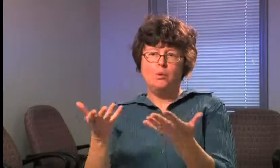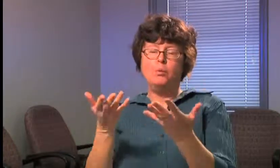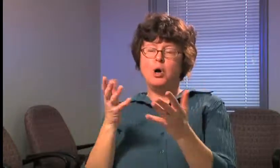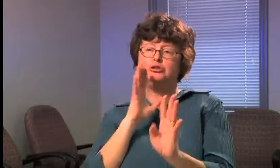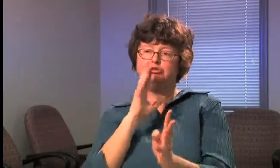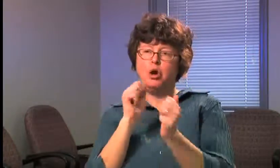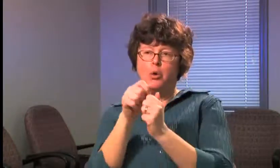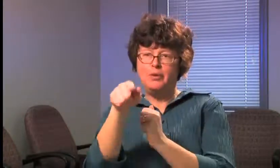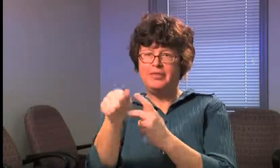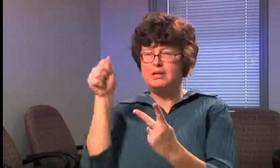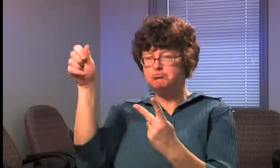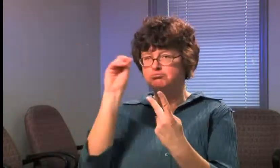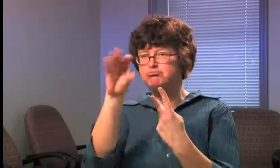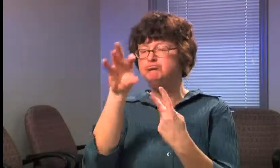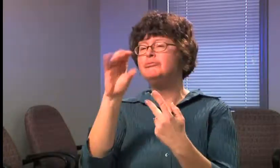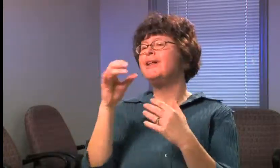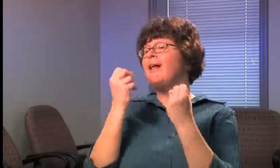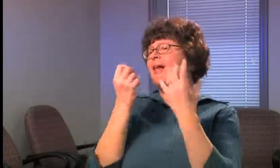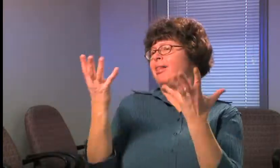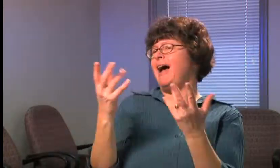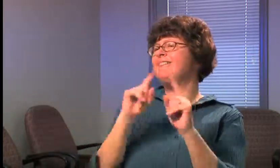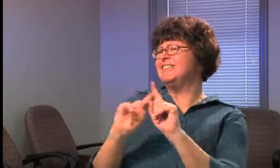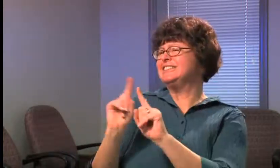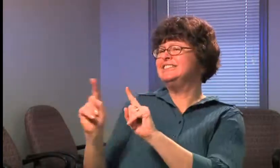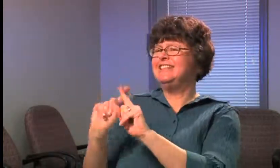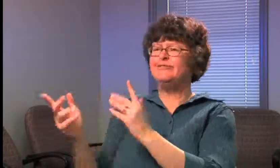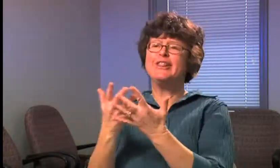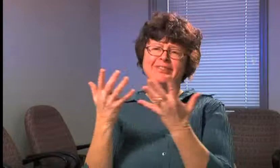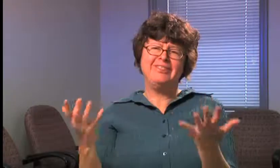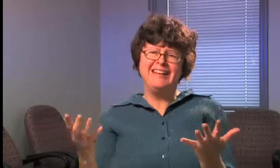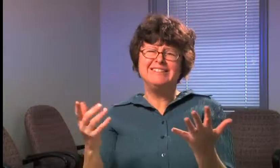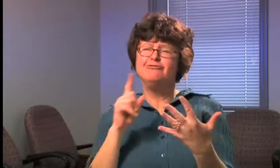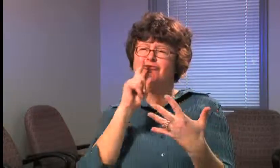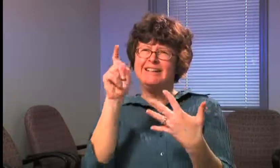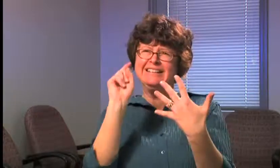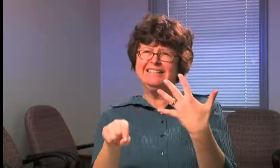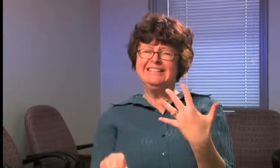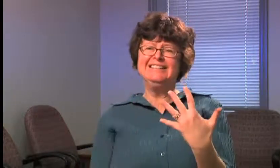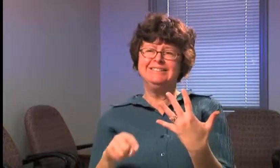TO LET THEM KNOW THAT THERE’S SOMEONE AT THE DOOR WANTING TO SPEAK TO THEM-- THAT KIND OF THING.